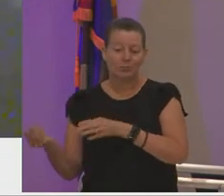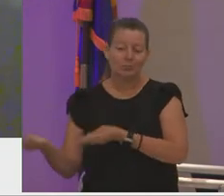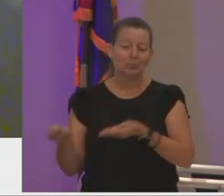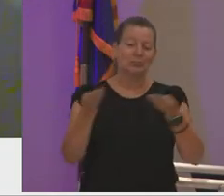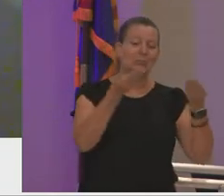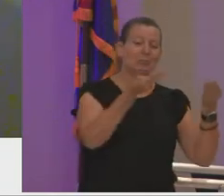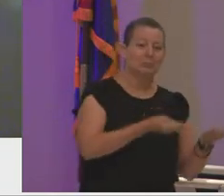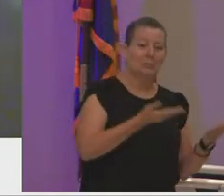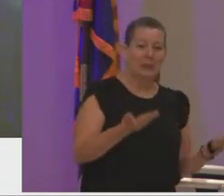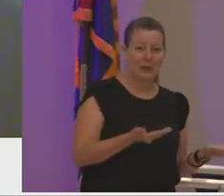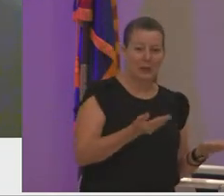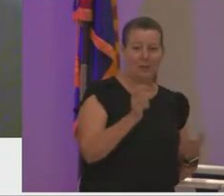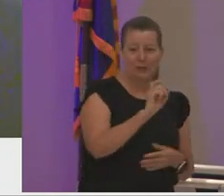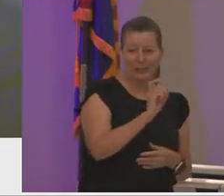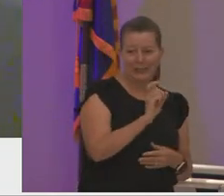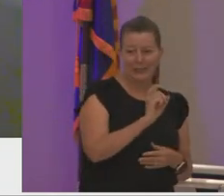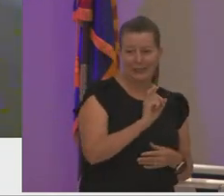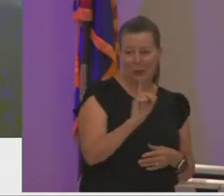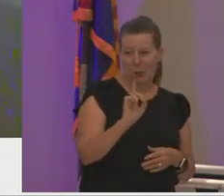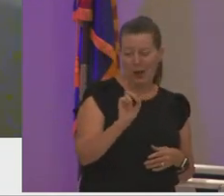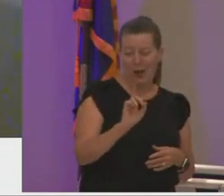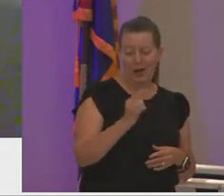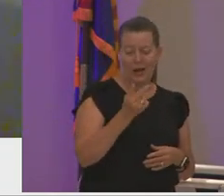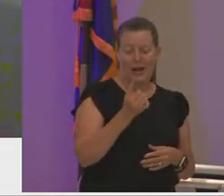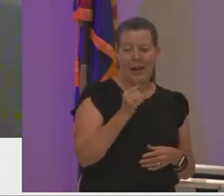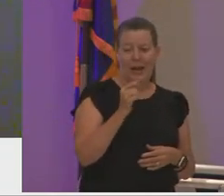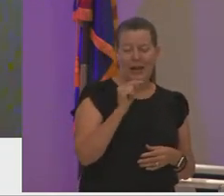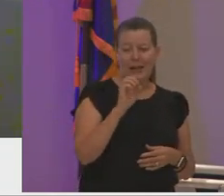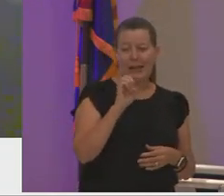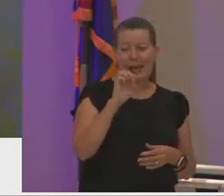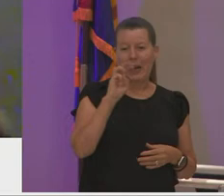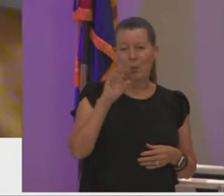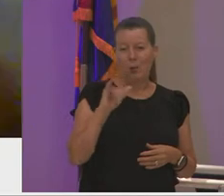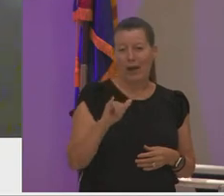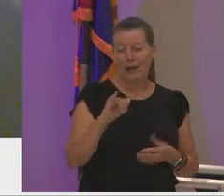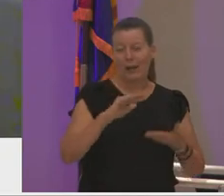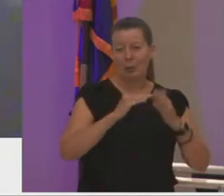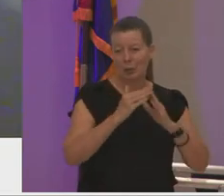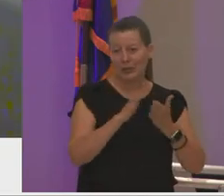and it's currently on display at gateway community college keeping it in the maricopa family